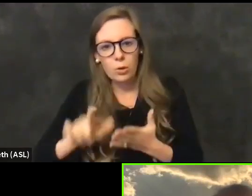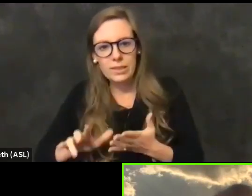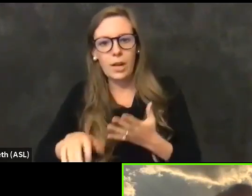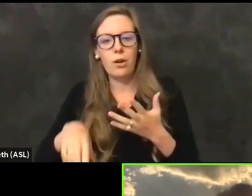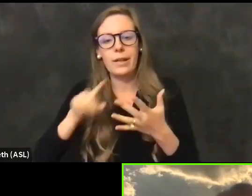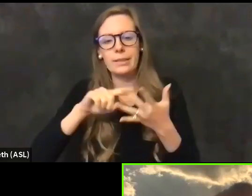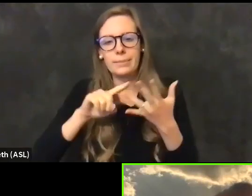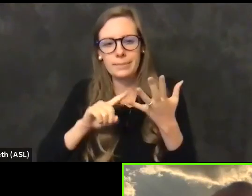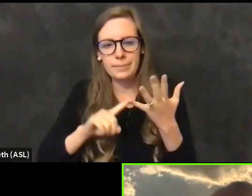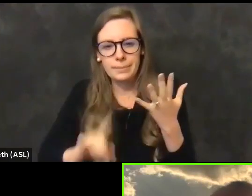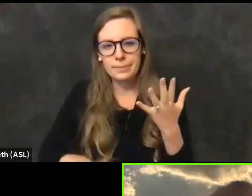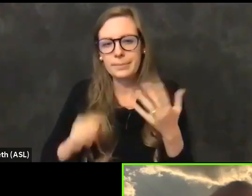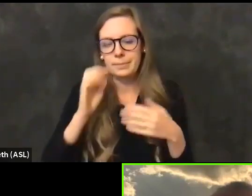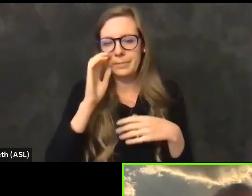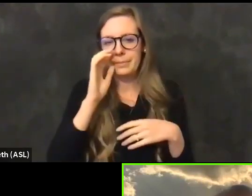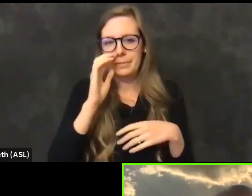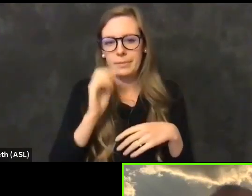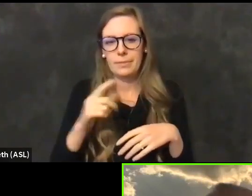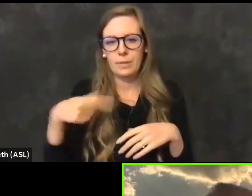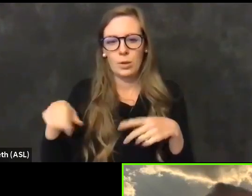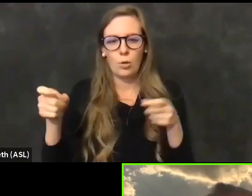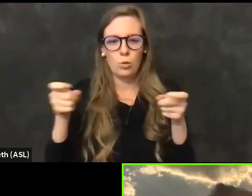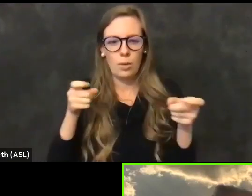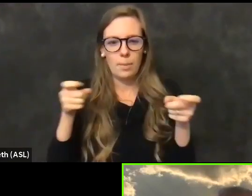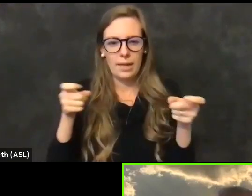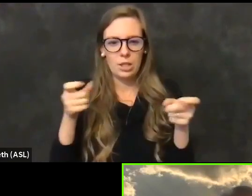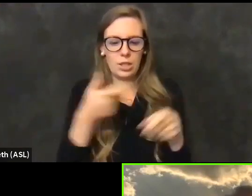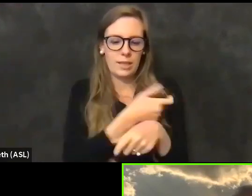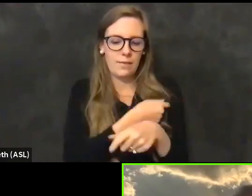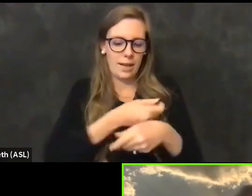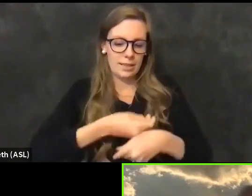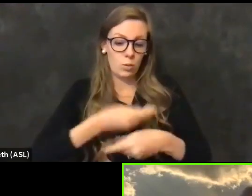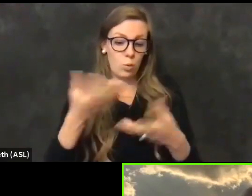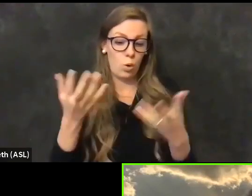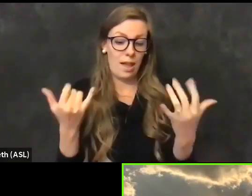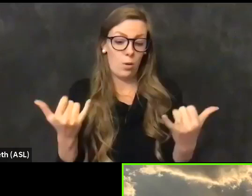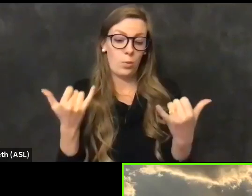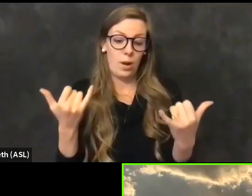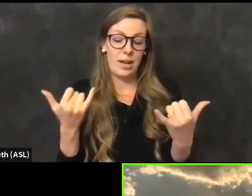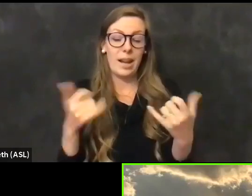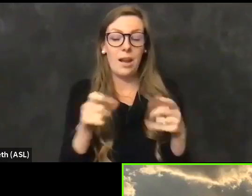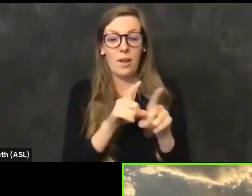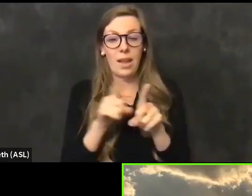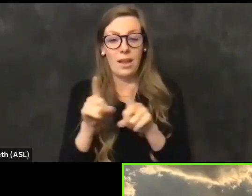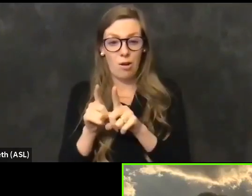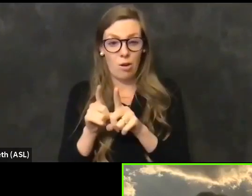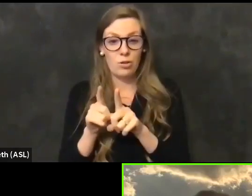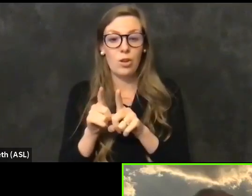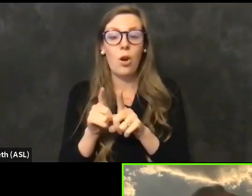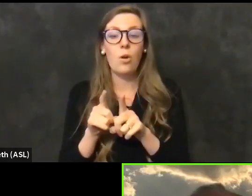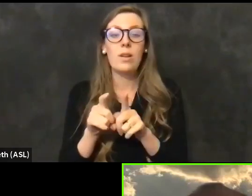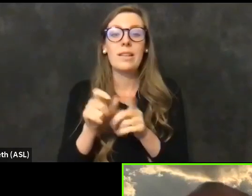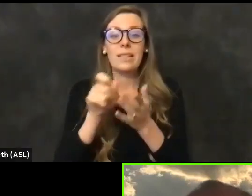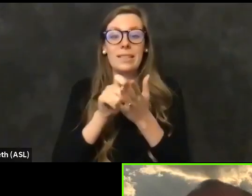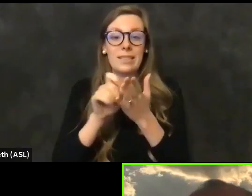from Gov Ops, who's managing the vaccine rollout at this point, and also the cabinet secretary on a lot of Santos and the governor's team.